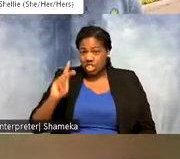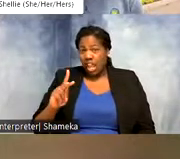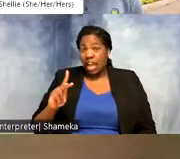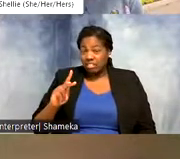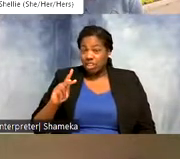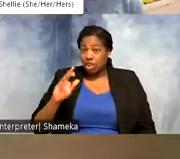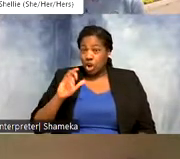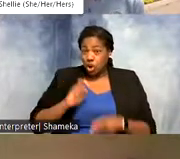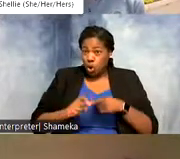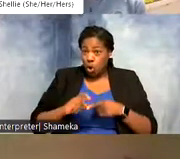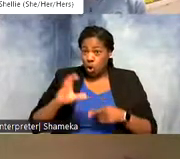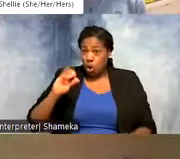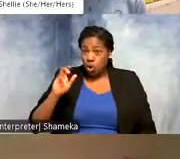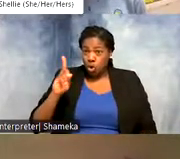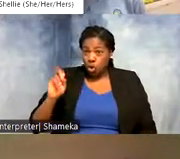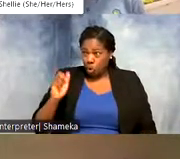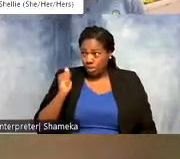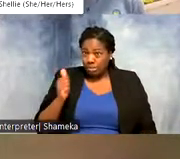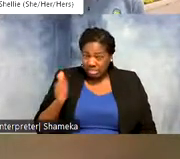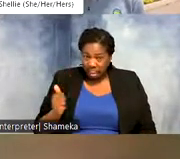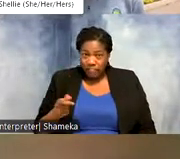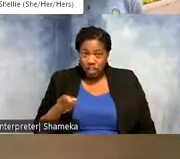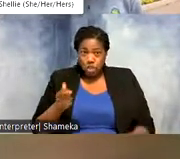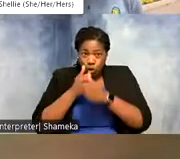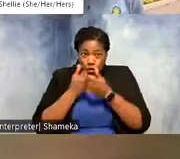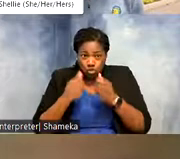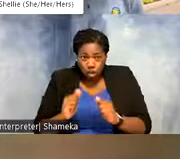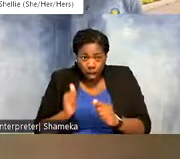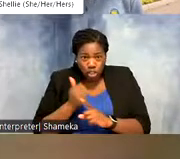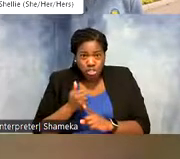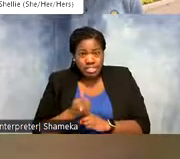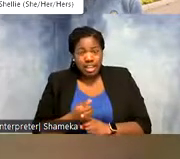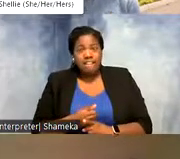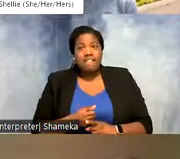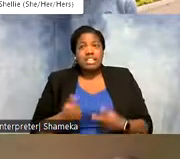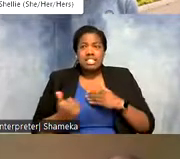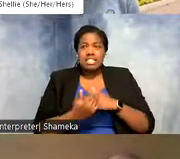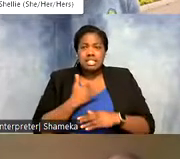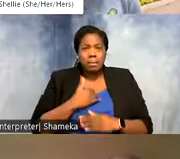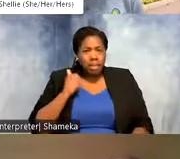if you've ever heard of code or have tried coding yourself, either send me a big thumbs up or put it